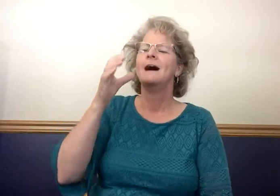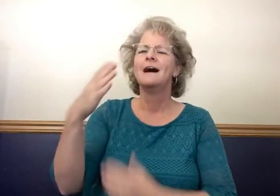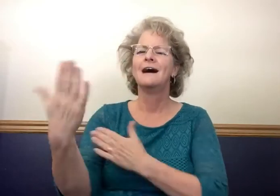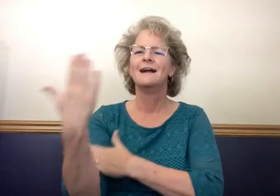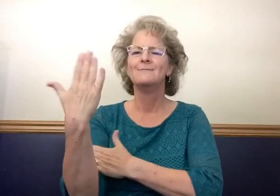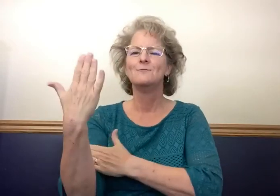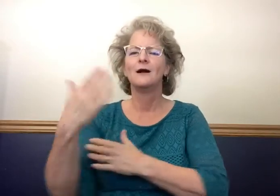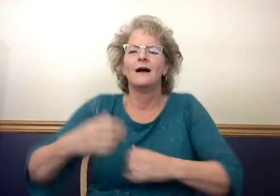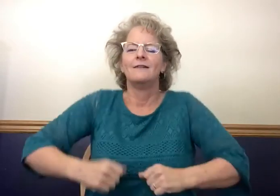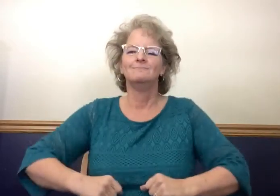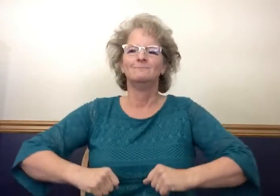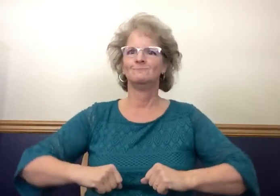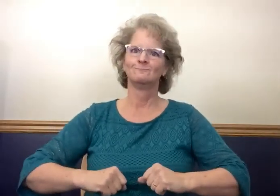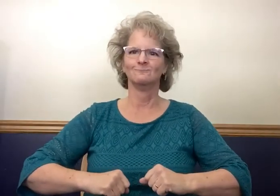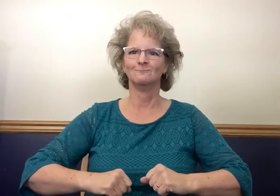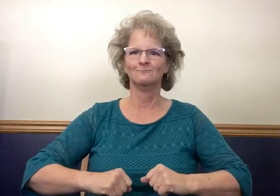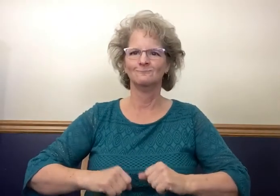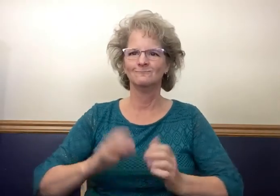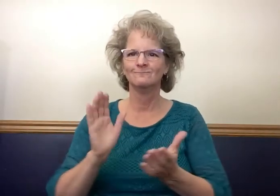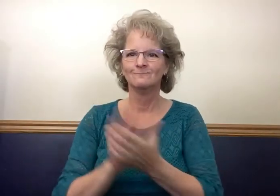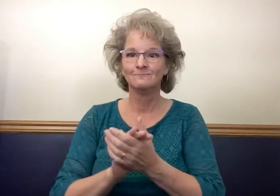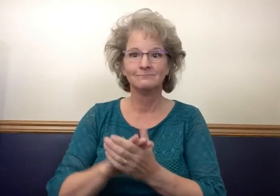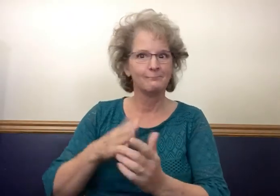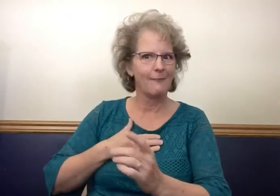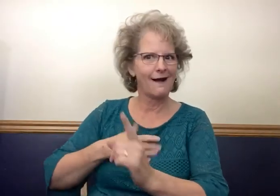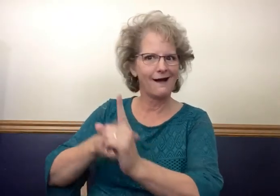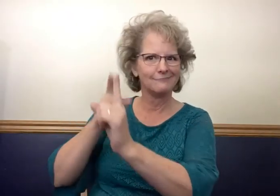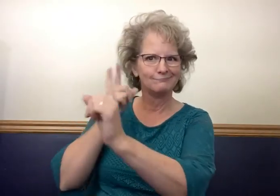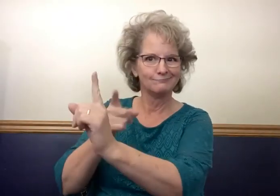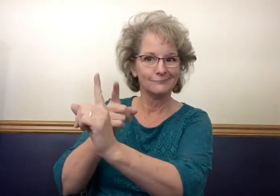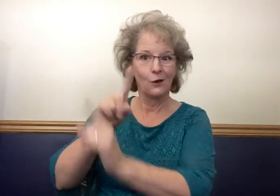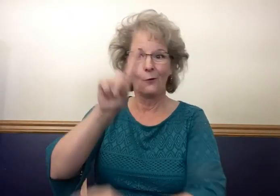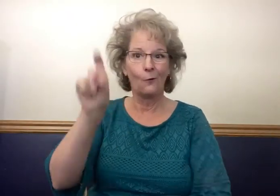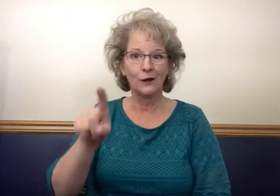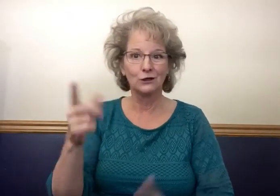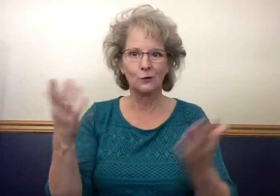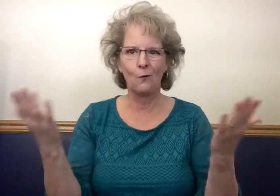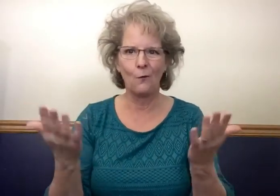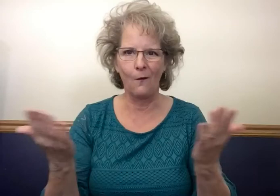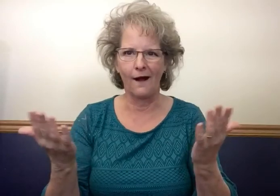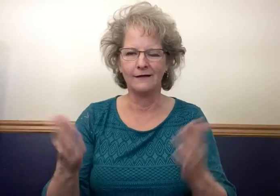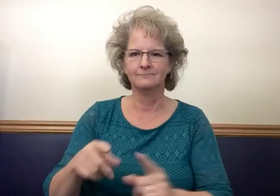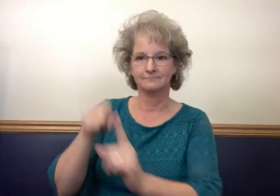in the morning, ahhh!!! Now point of the question of the day?